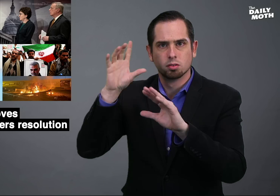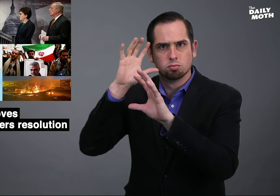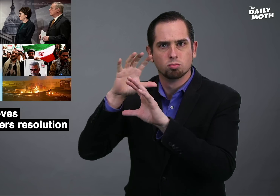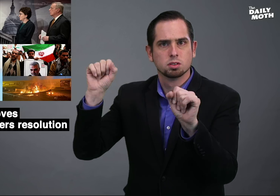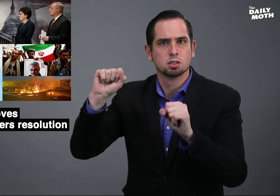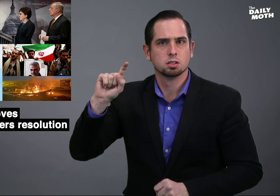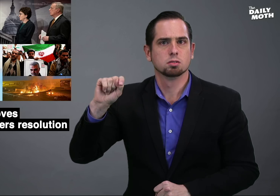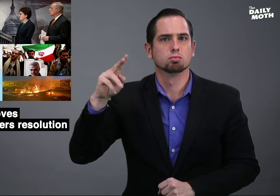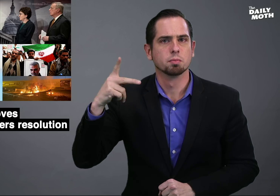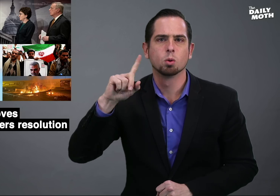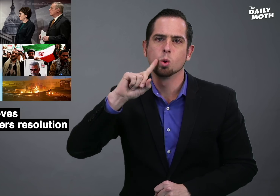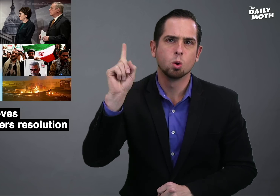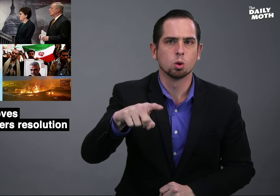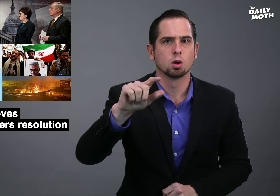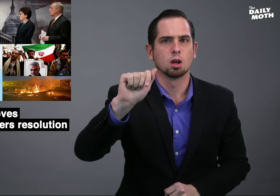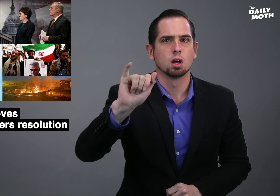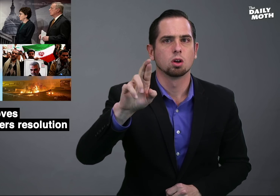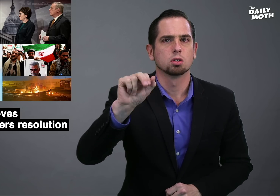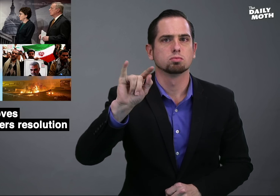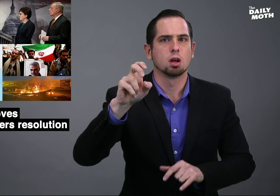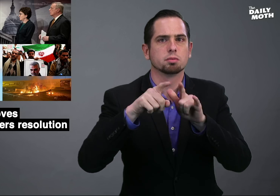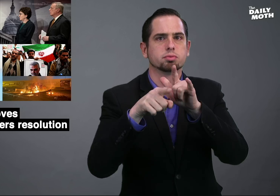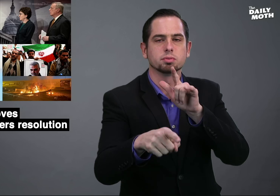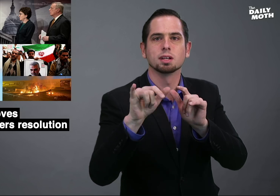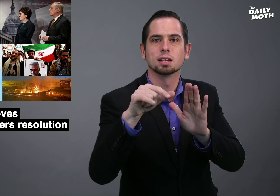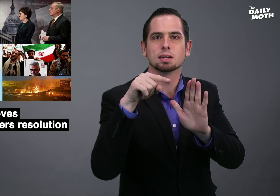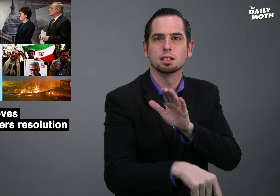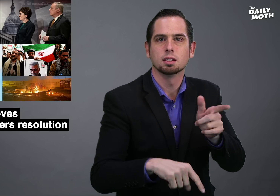President Trump ordered an airstrike that killed